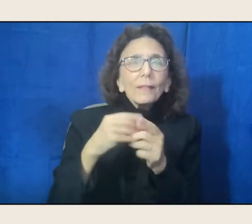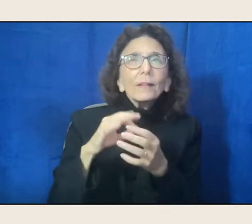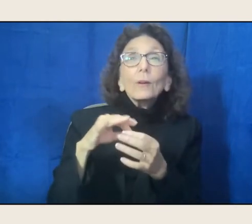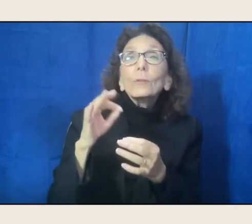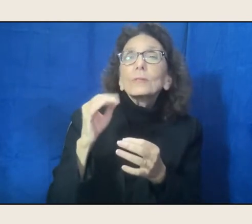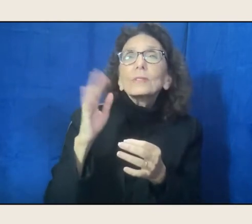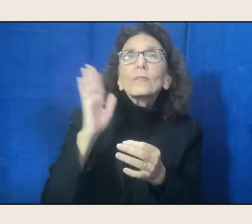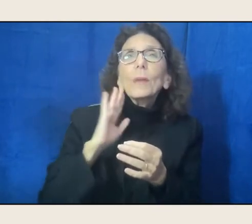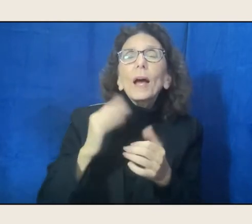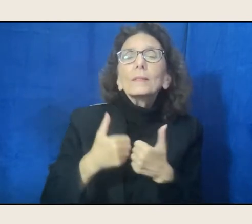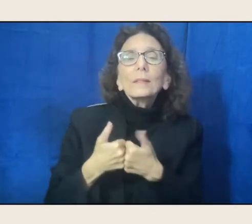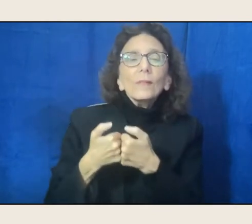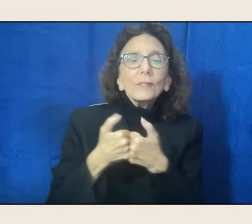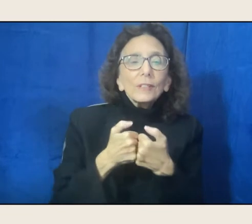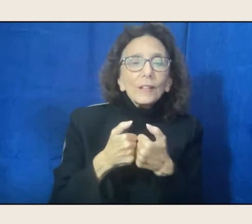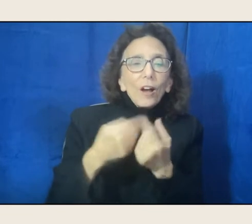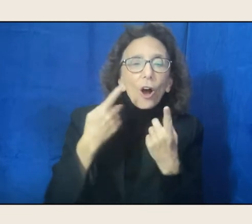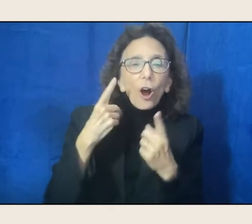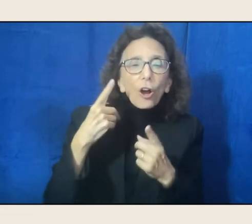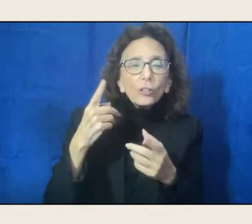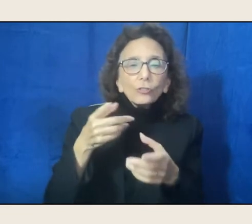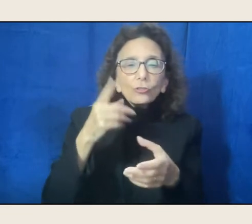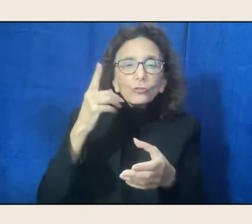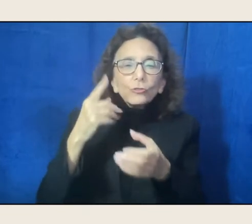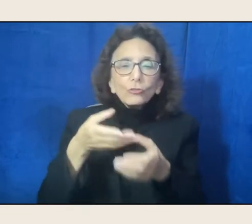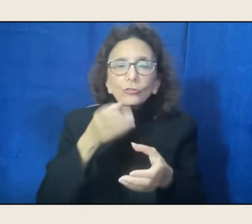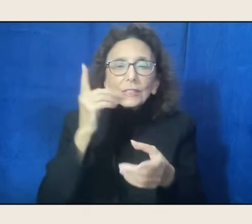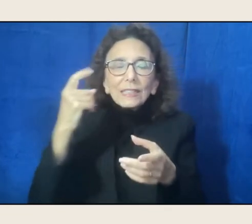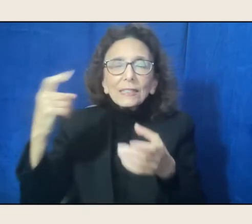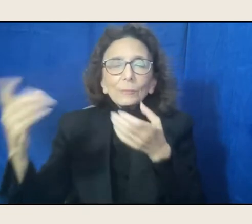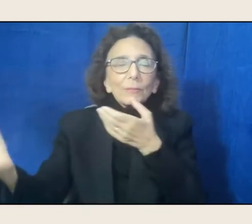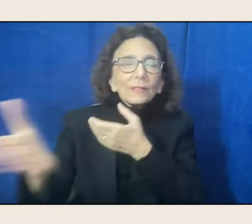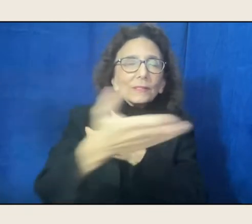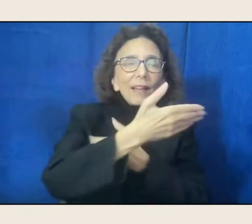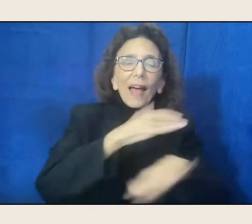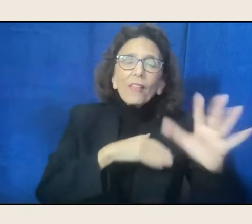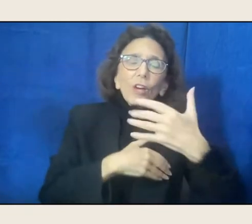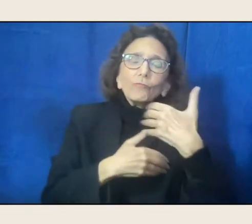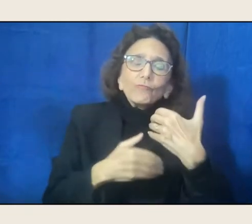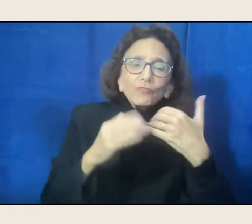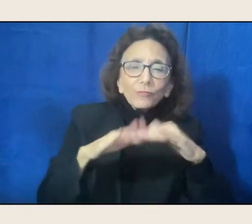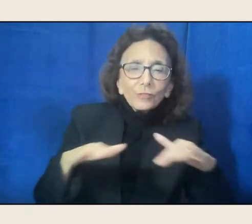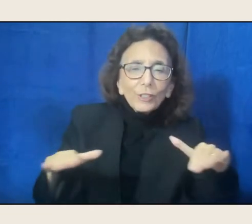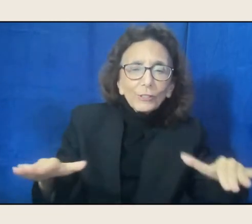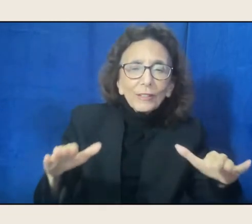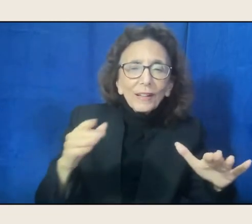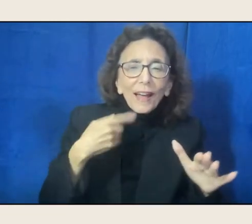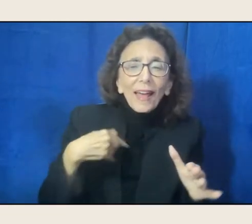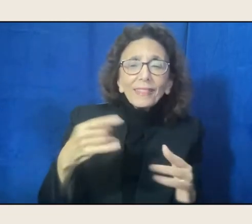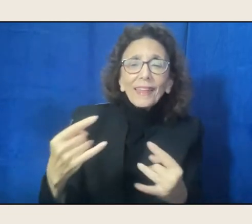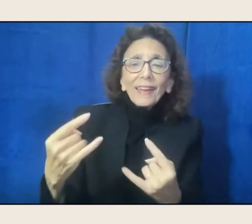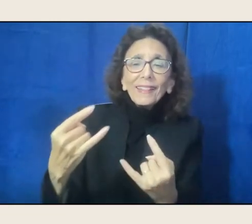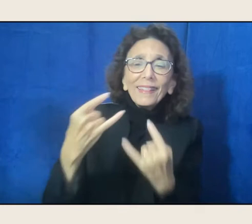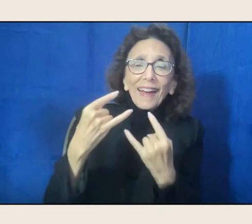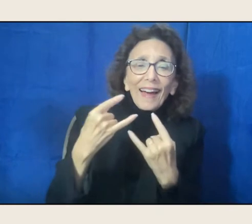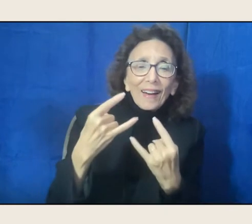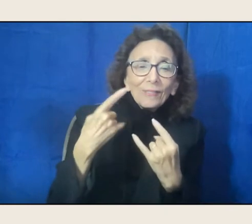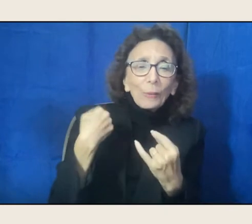"put their arms around our children. "They laugh with us at our poor falling-down selves, "and as we put ourselves back together